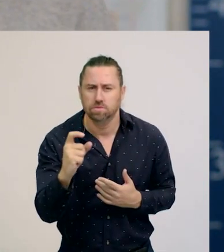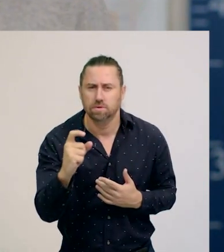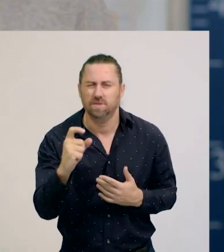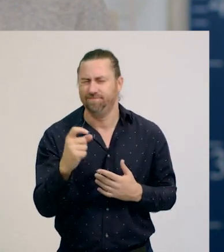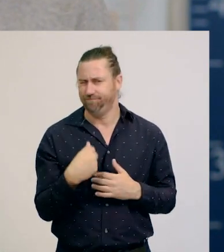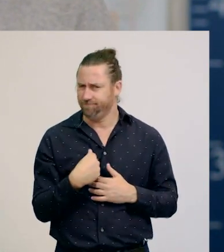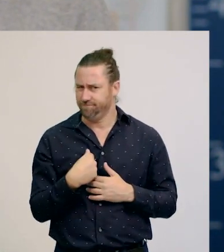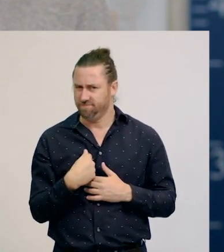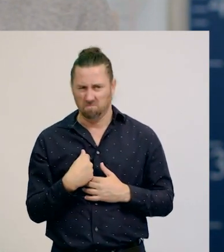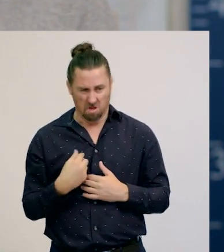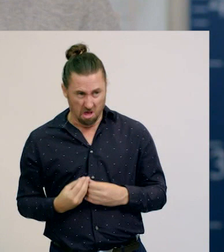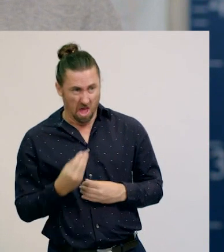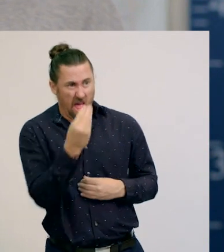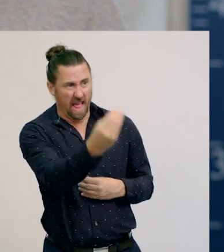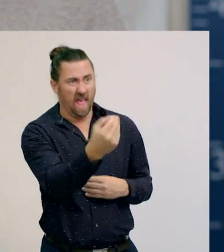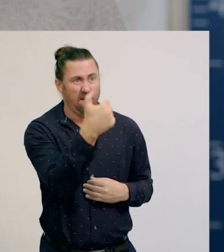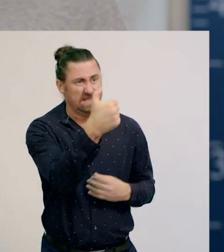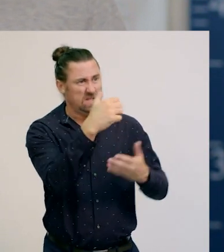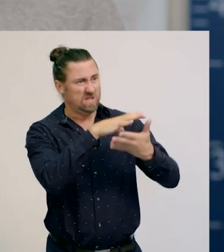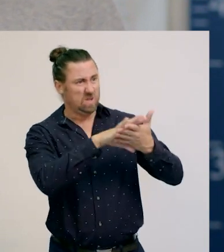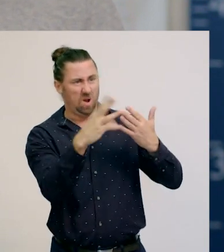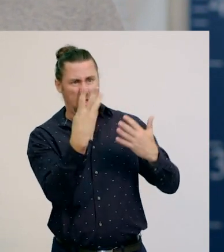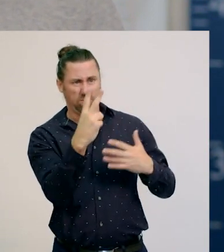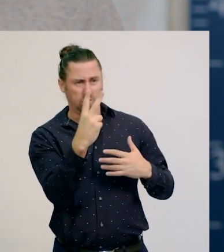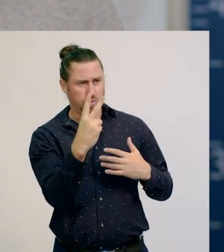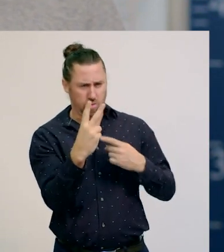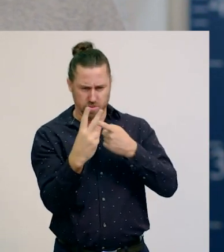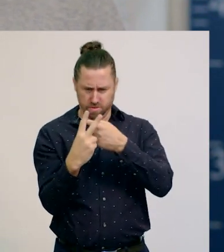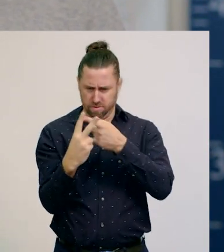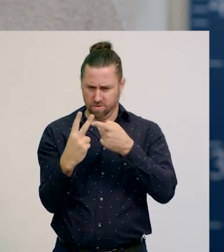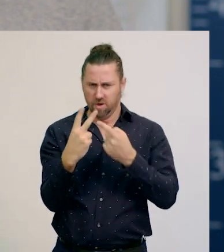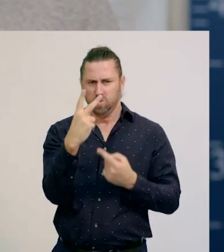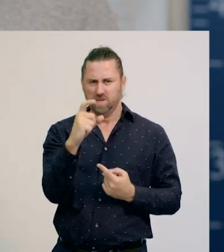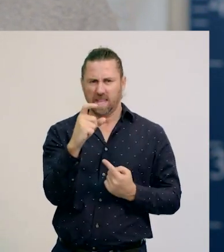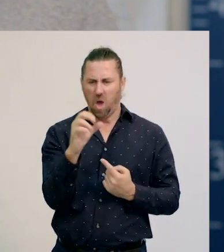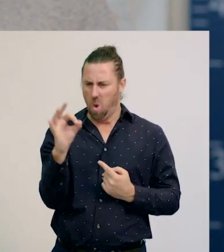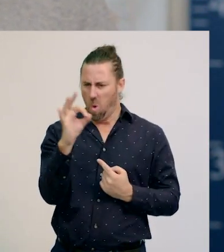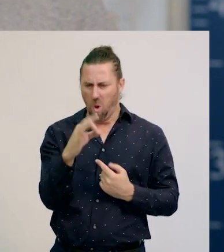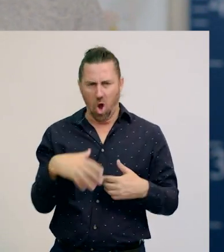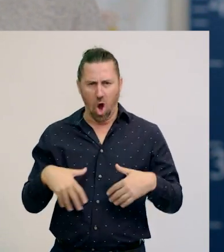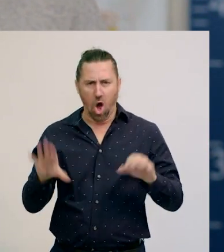I can't hand over $6 and 32c, because 2c coins don’t exist.